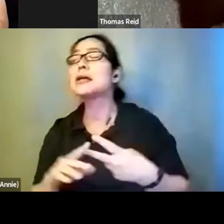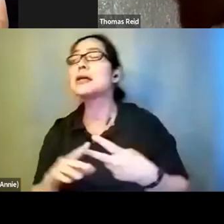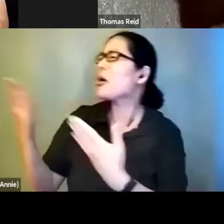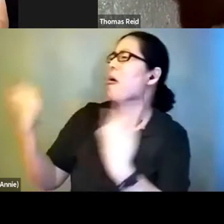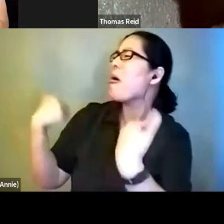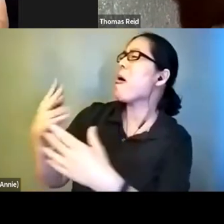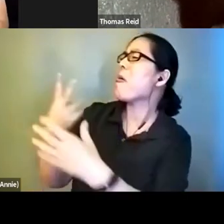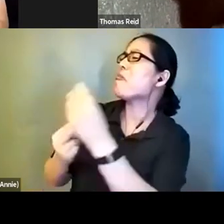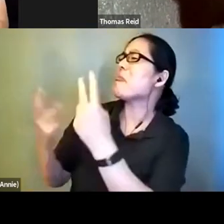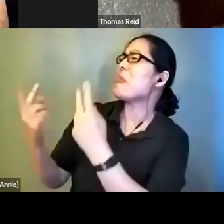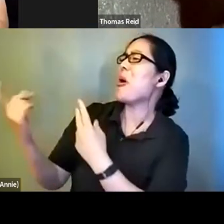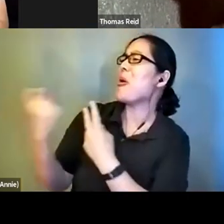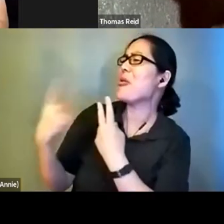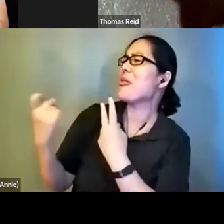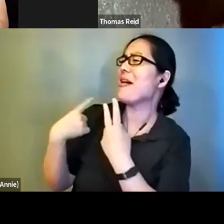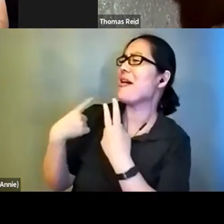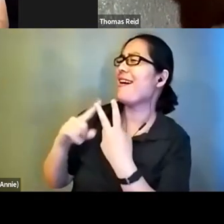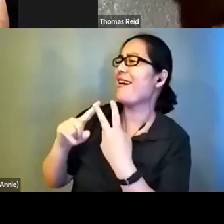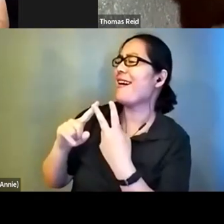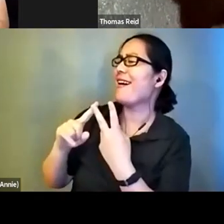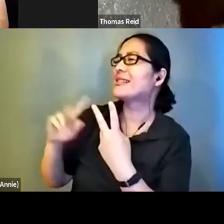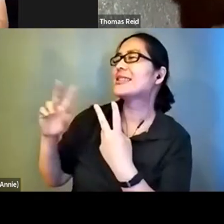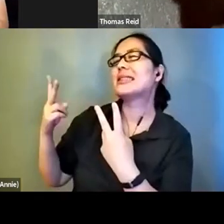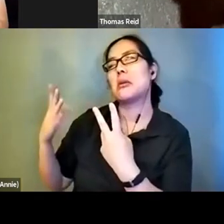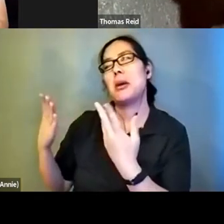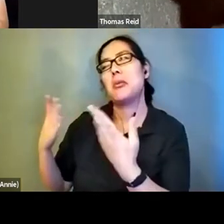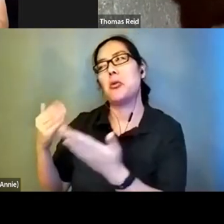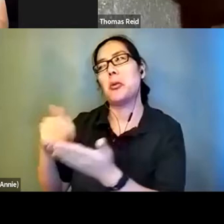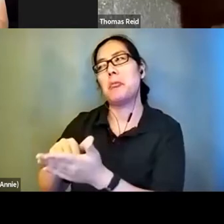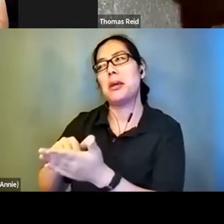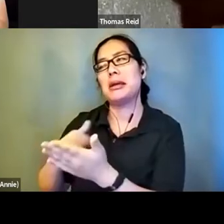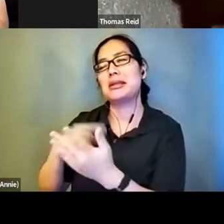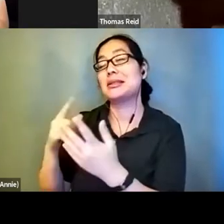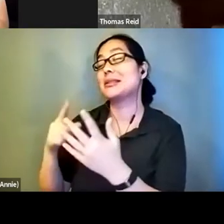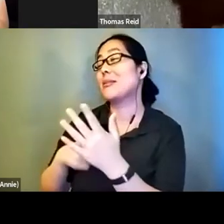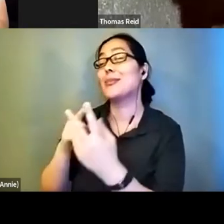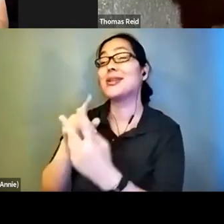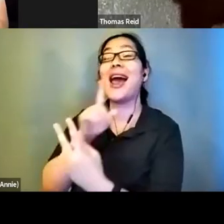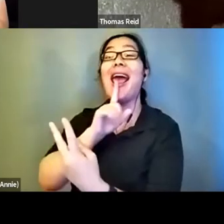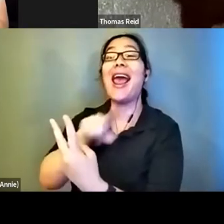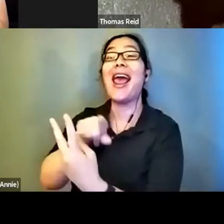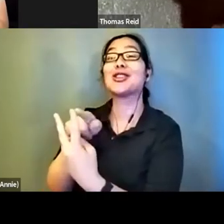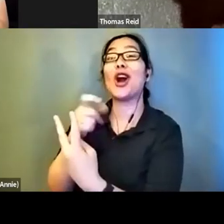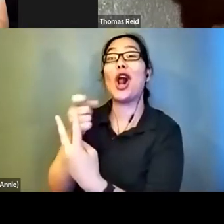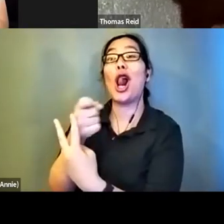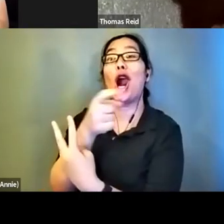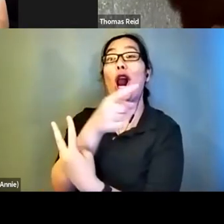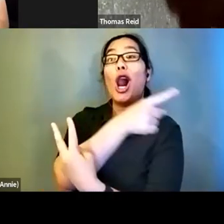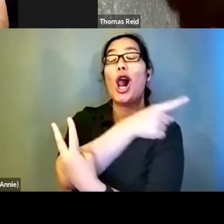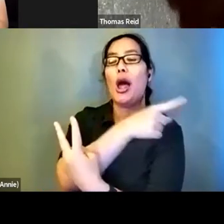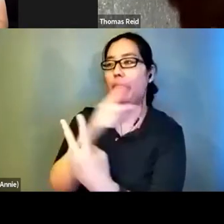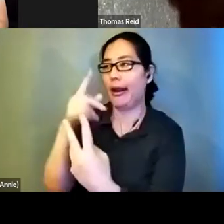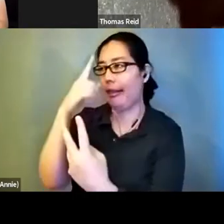I sometimes get a little lost after I've been talking a while. >>>: Why don't you start with the first